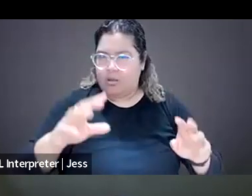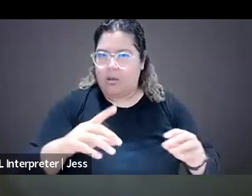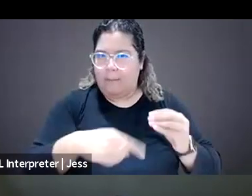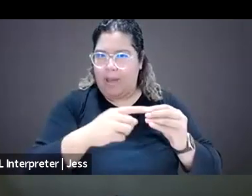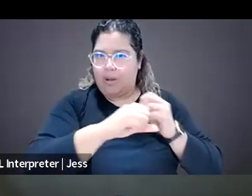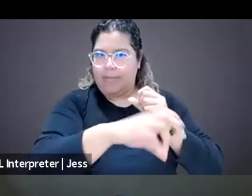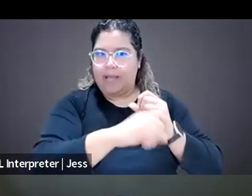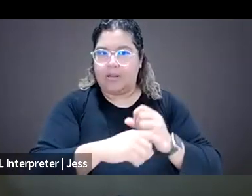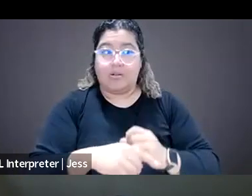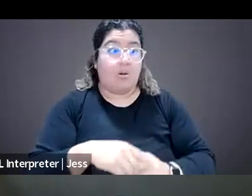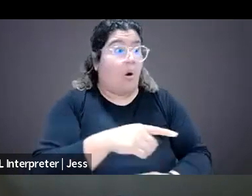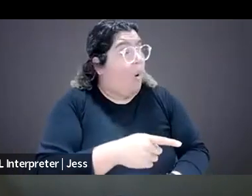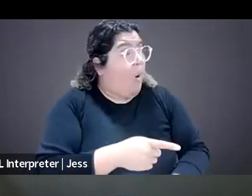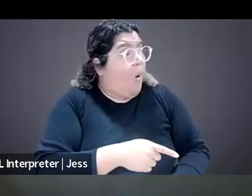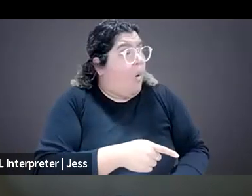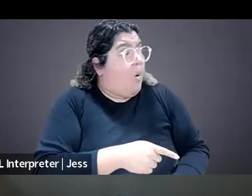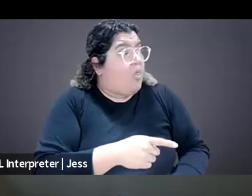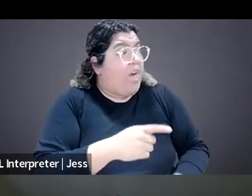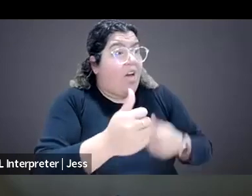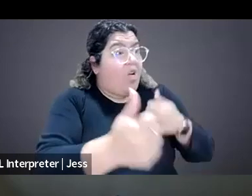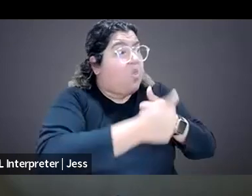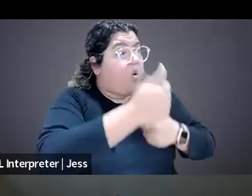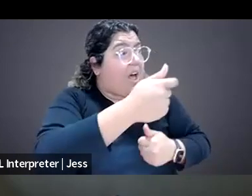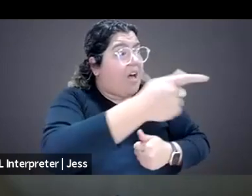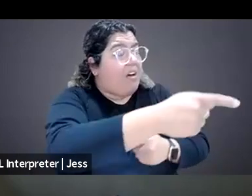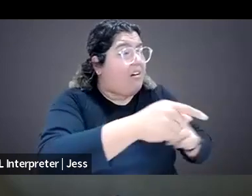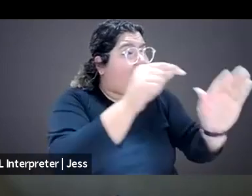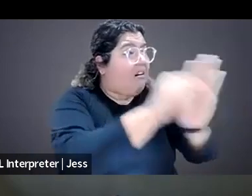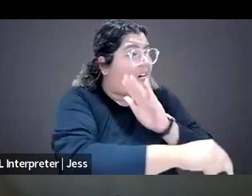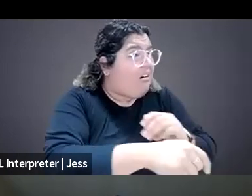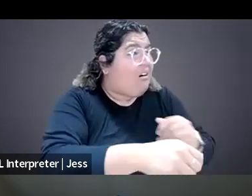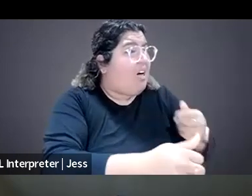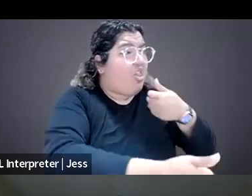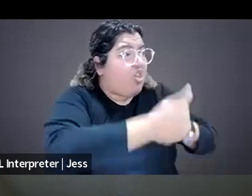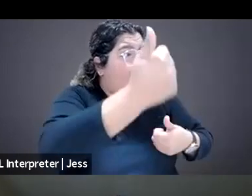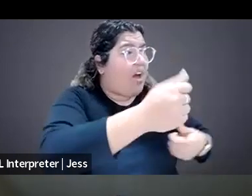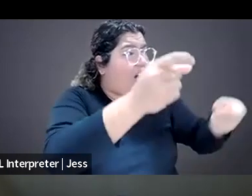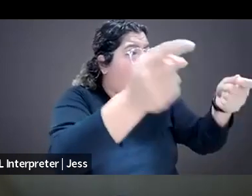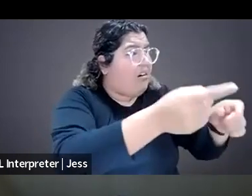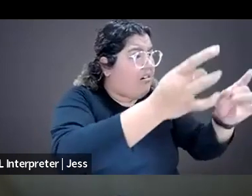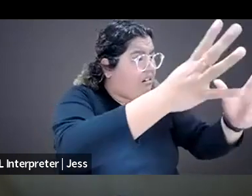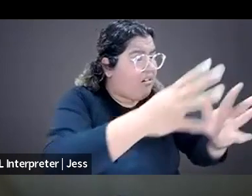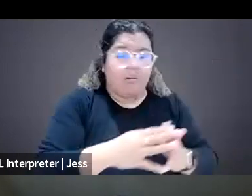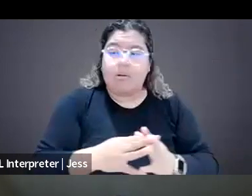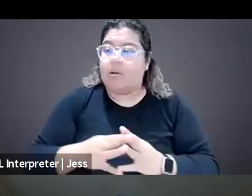you got death threats, and death threats, that's so horrible. In my opinion, I mean it's horrible and it's not okay,